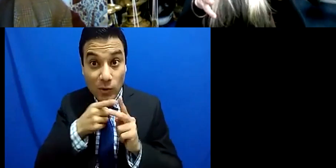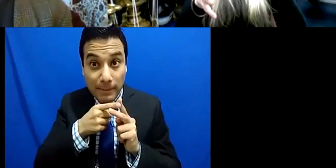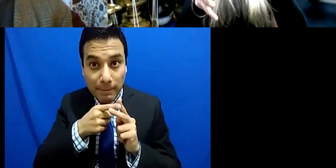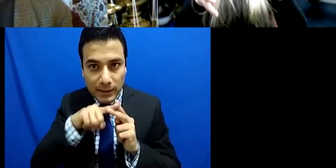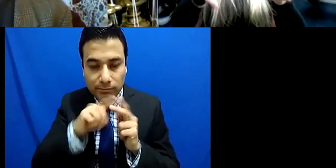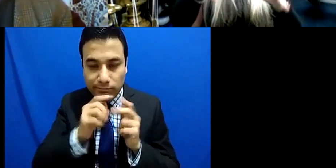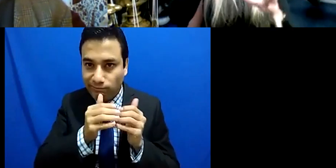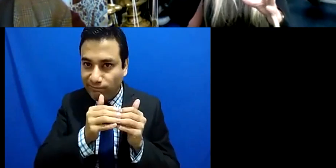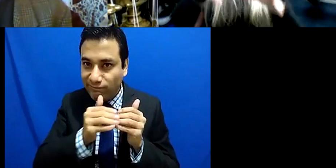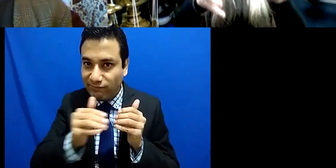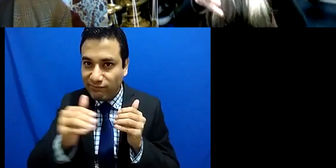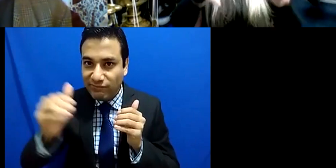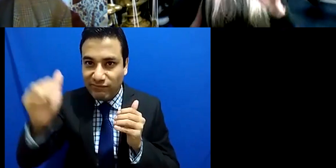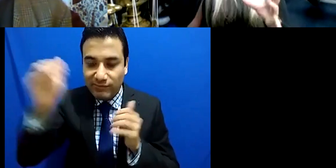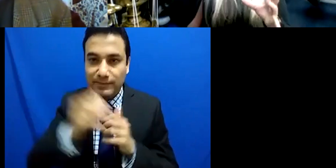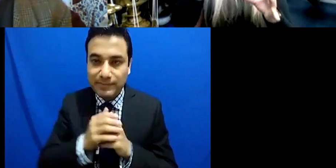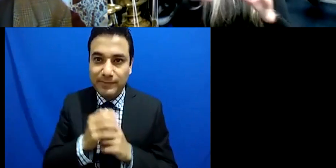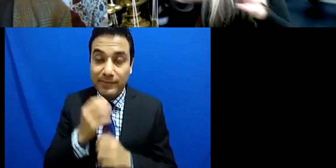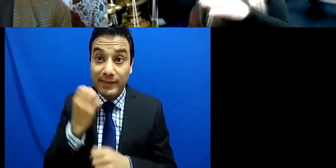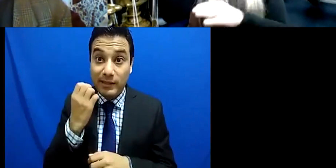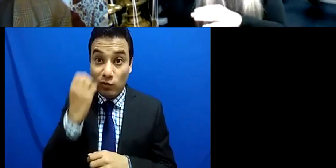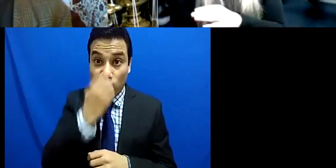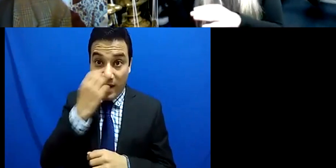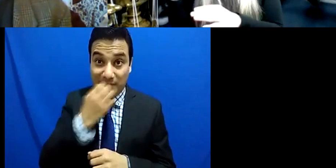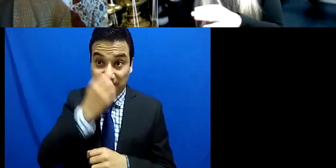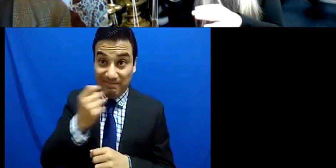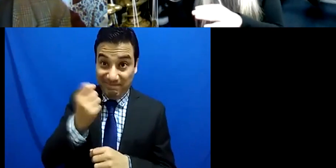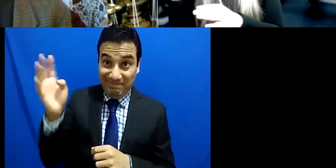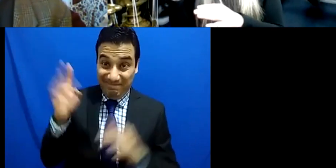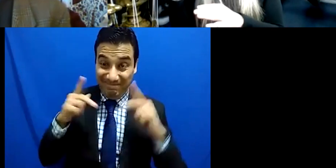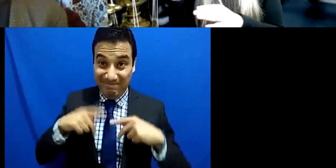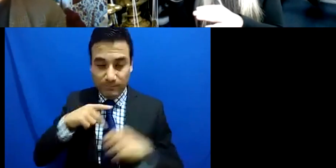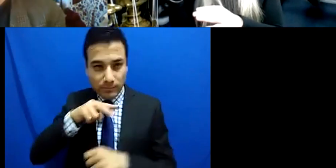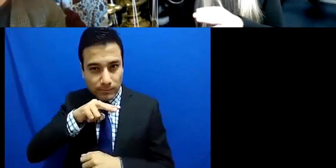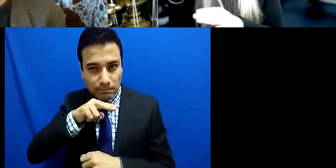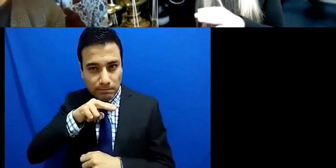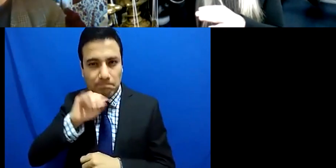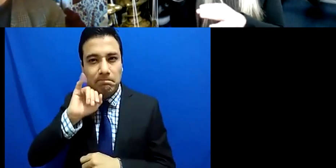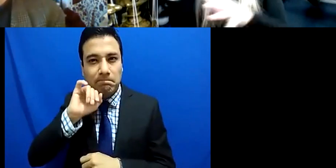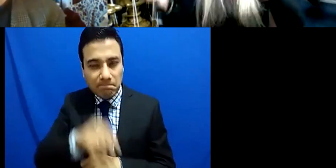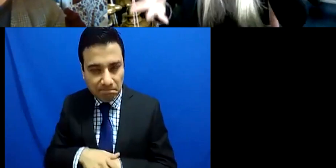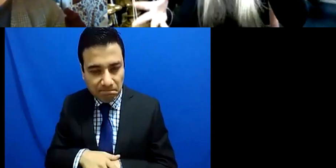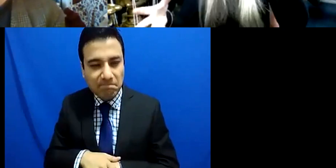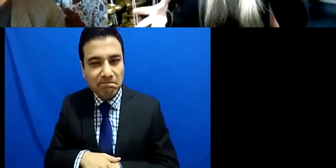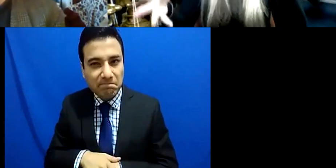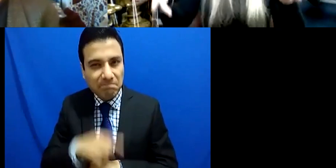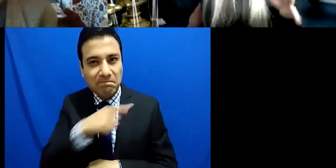second is this now a shift so just in the past few months with the with covert 19 we've seen a big